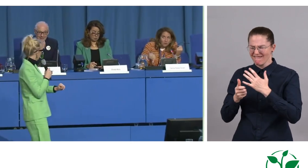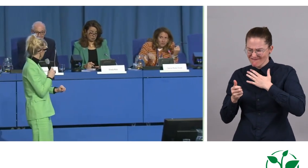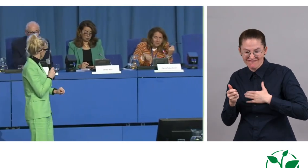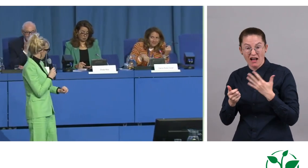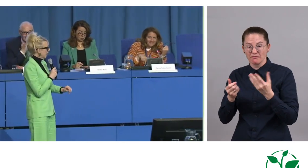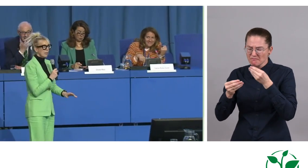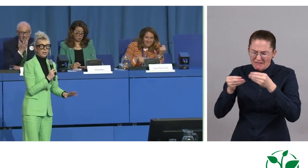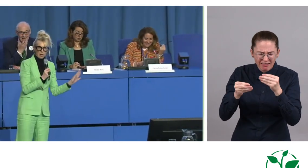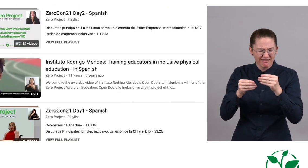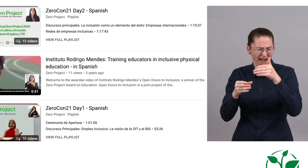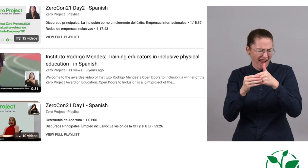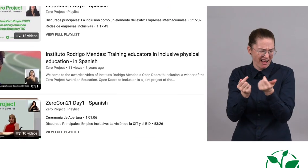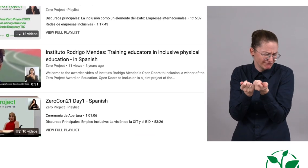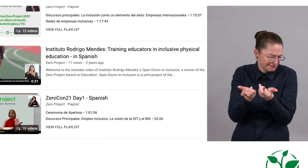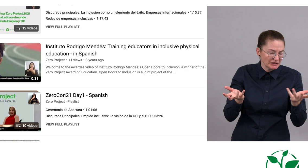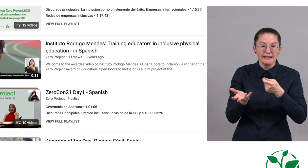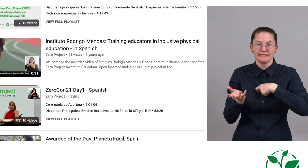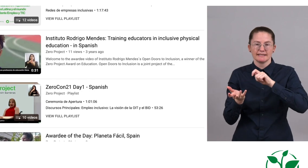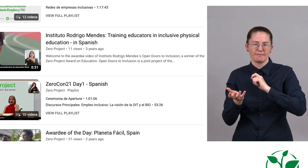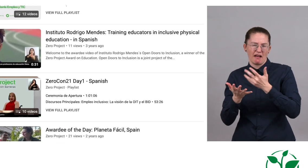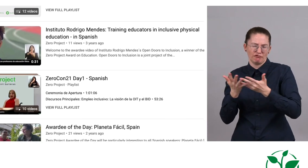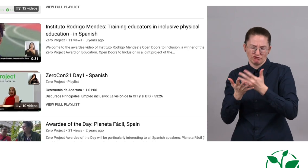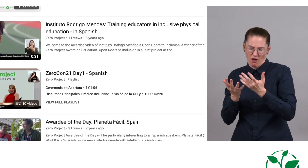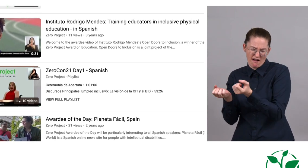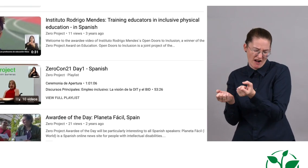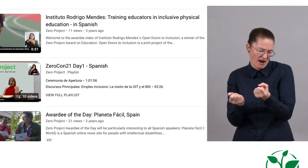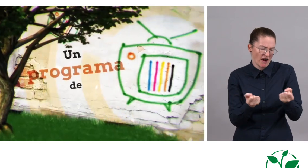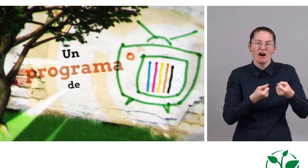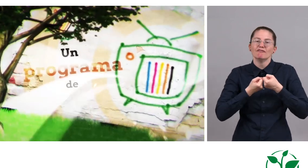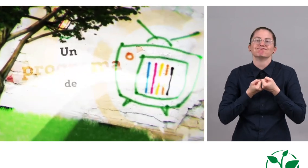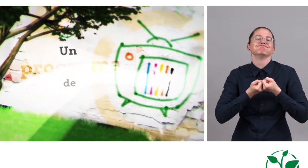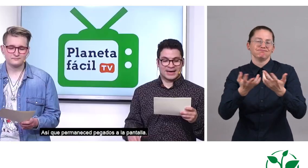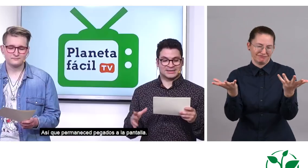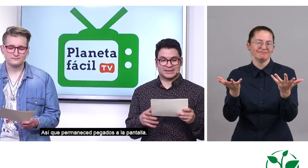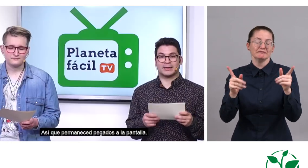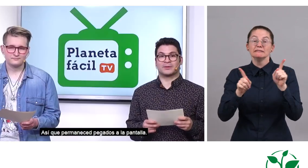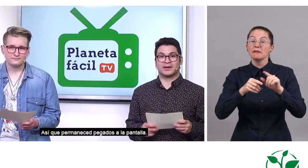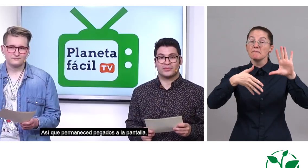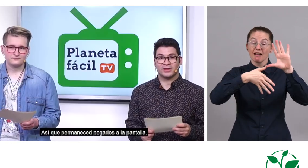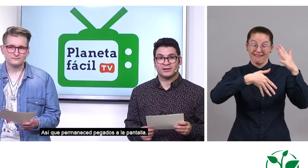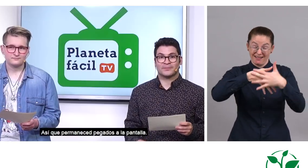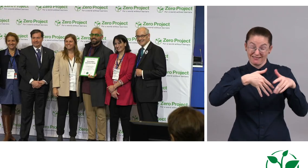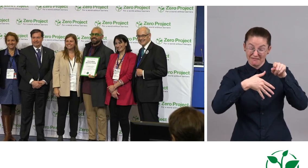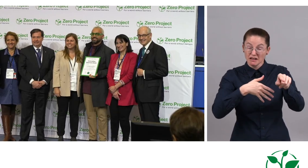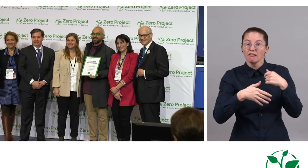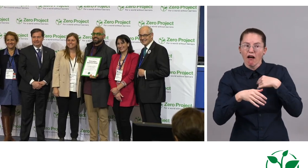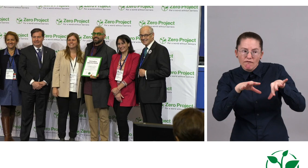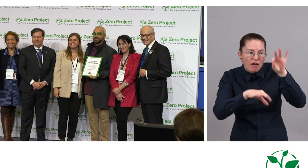An enormous amount of content is now available in Spanish language. We have found excellent new innovators from Latin America